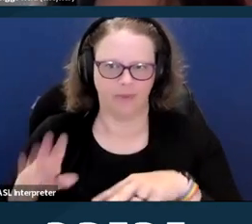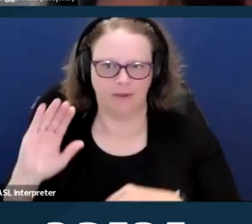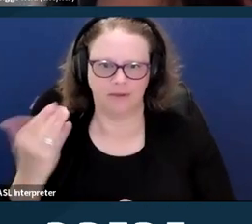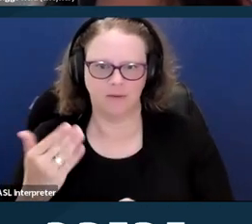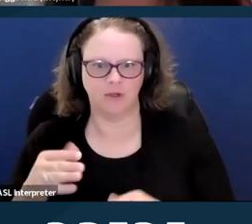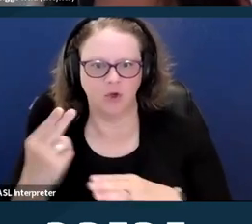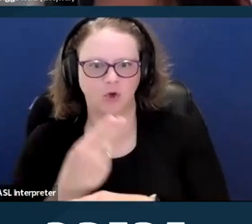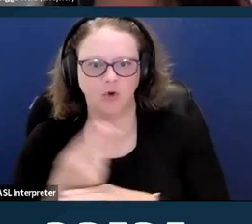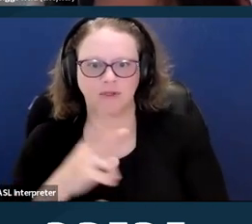Next slide.